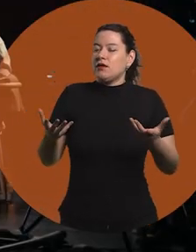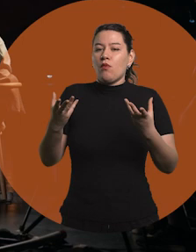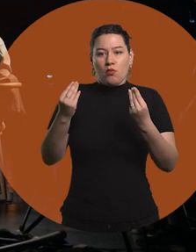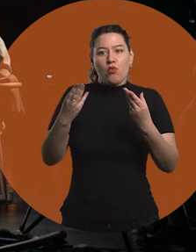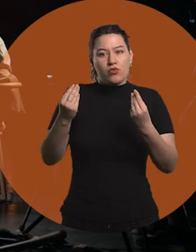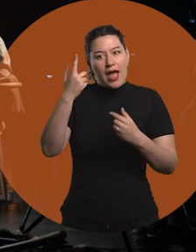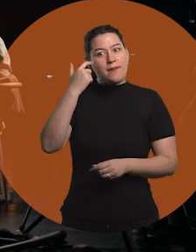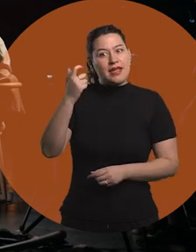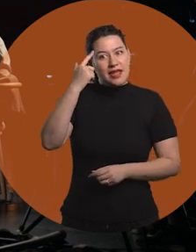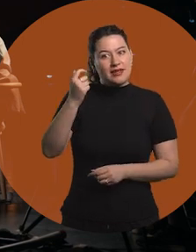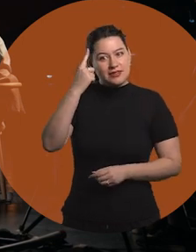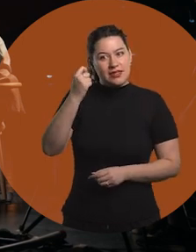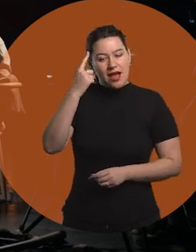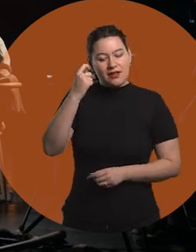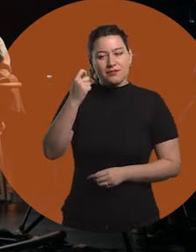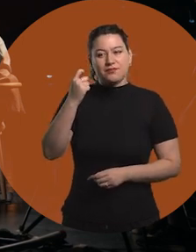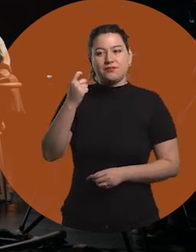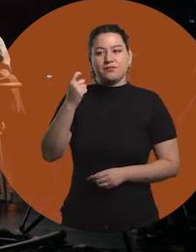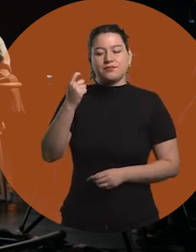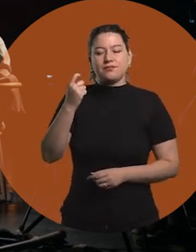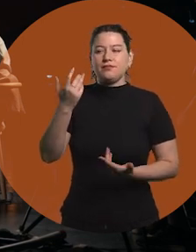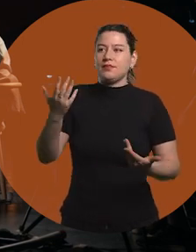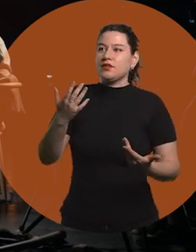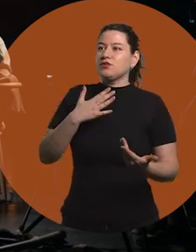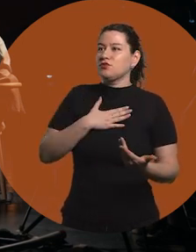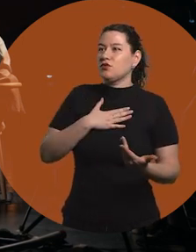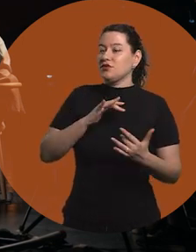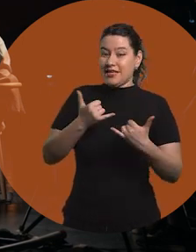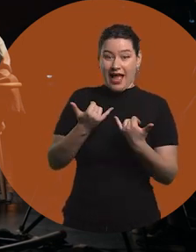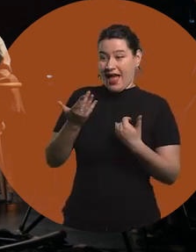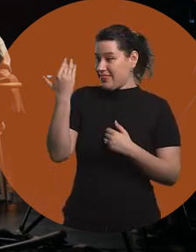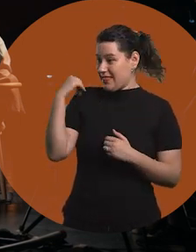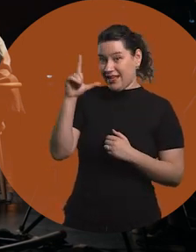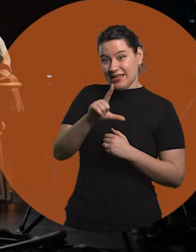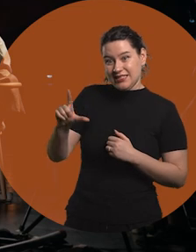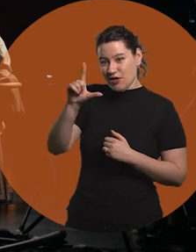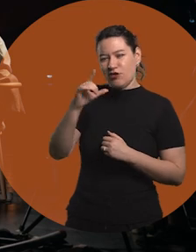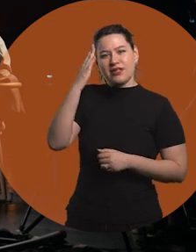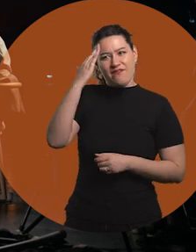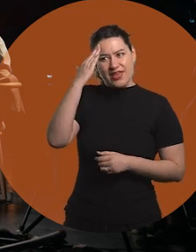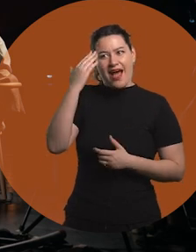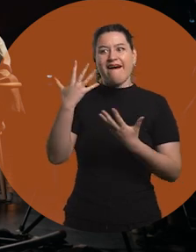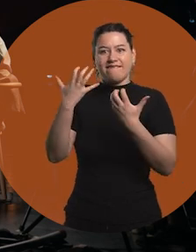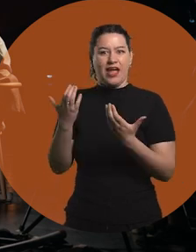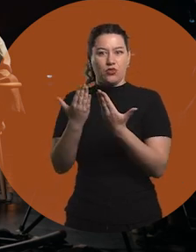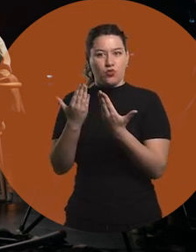a set of experiences. I think that since high school I knew that I wanted to do something related to engineering.